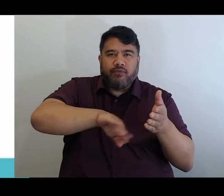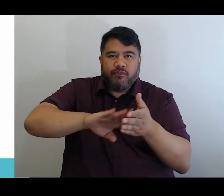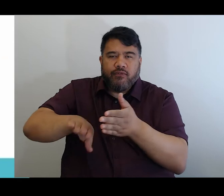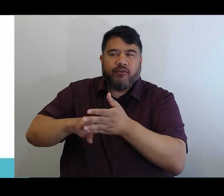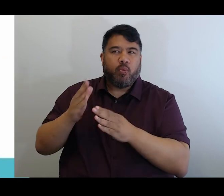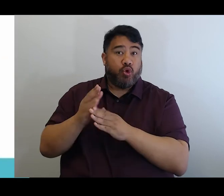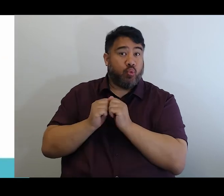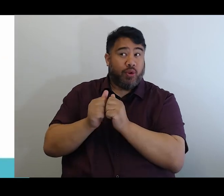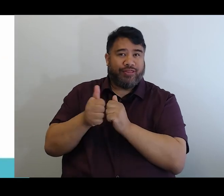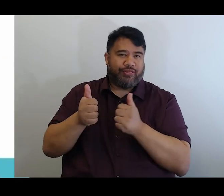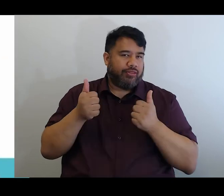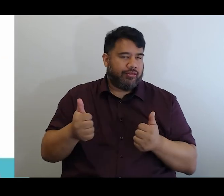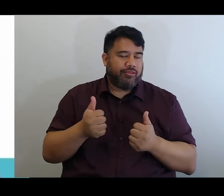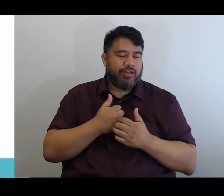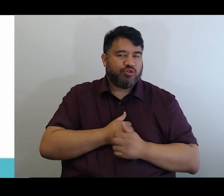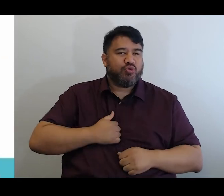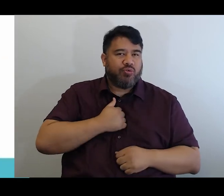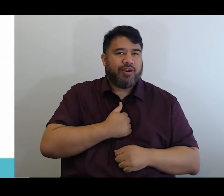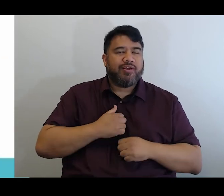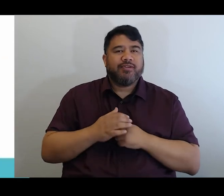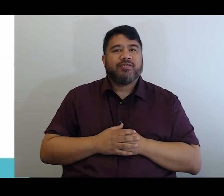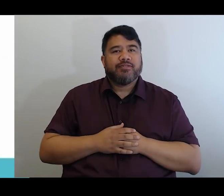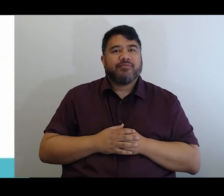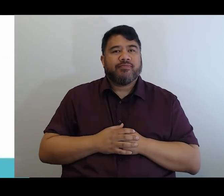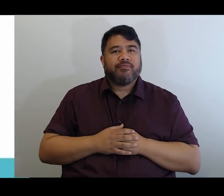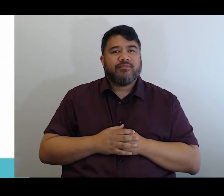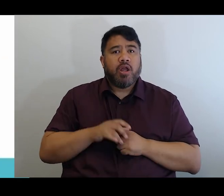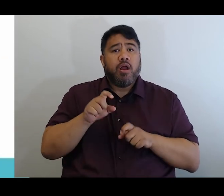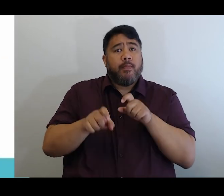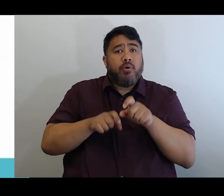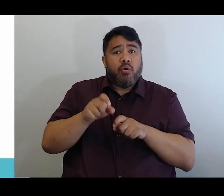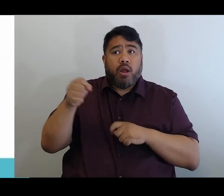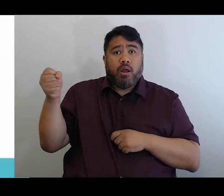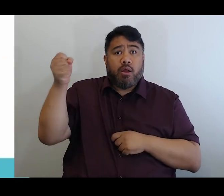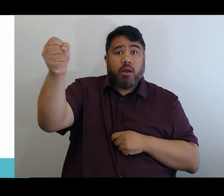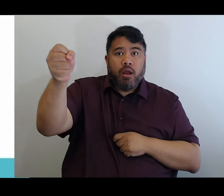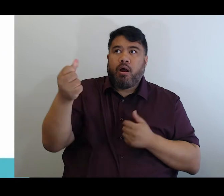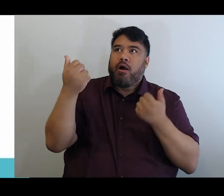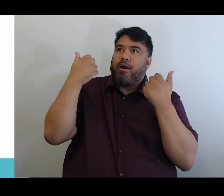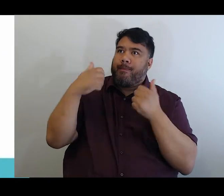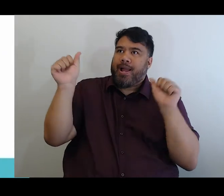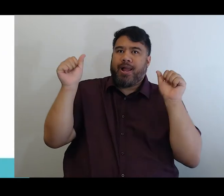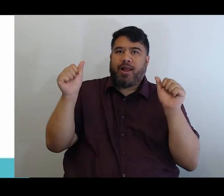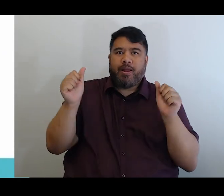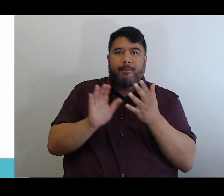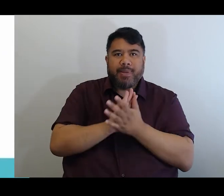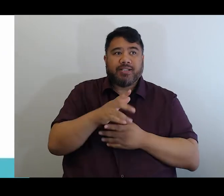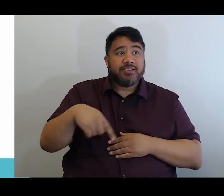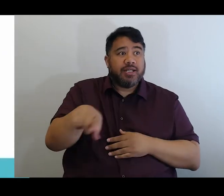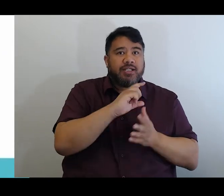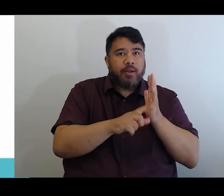Some of you have heard me comment that having Paula in this role gives me hope of what the future holds for disabled people in Aotearoa.